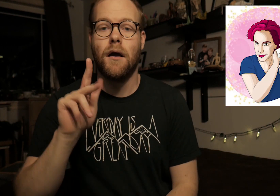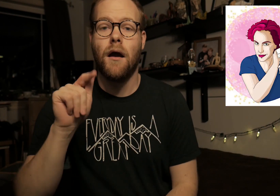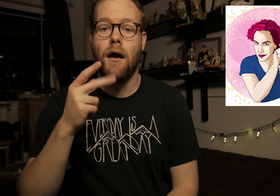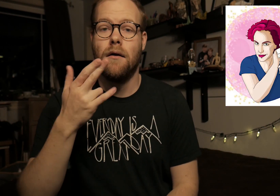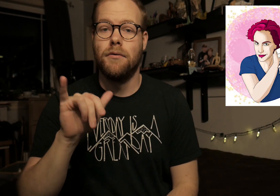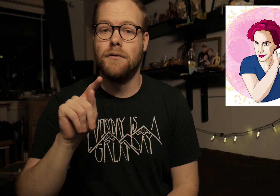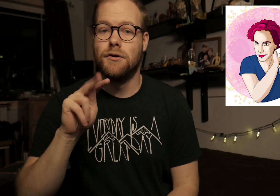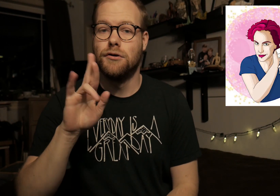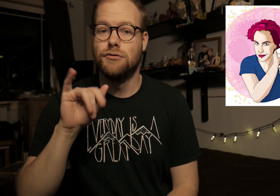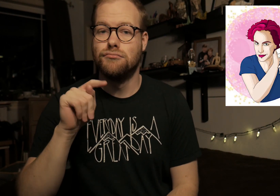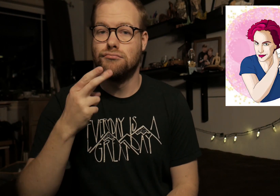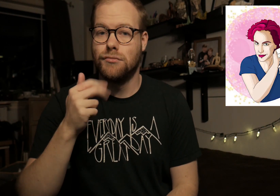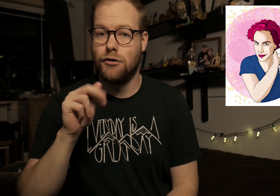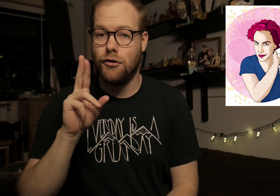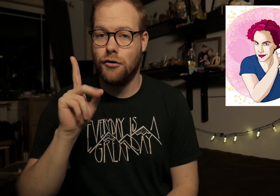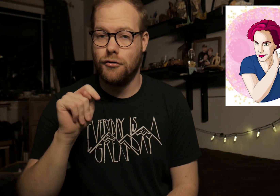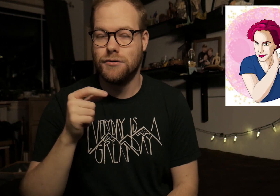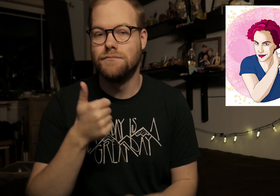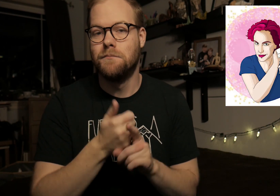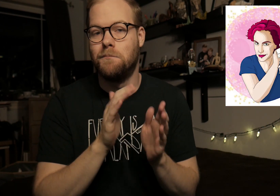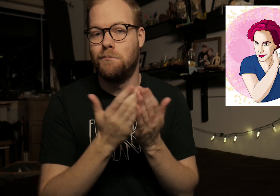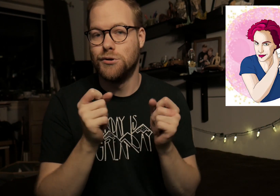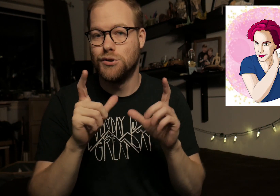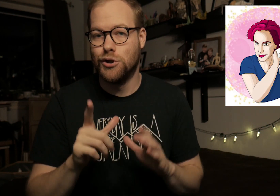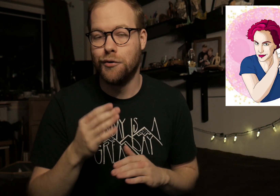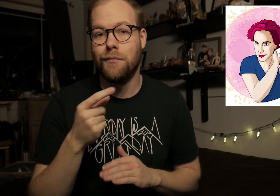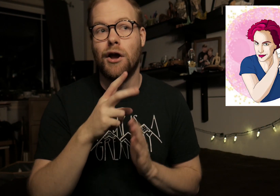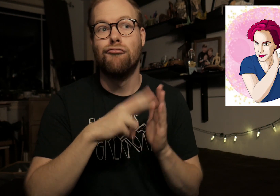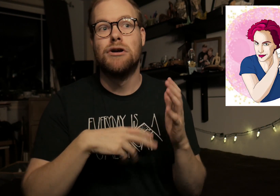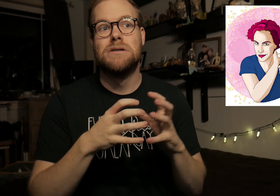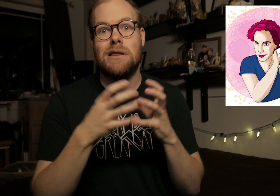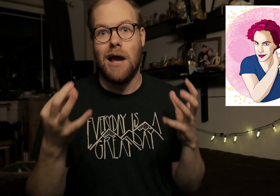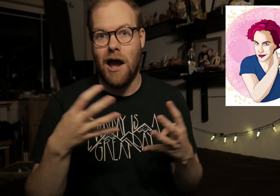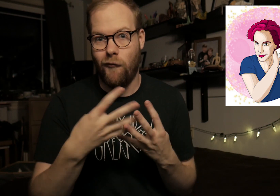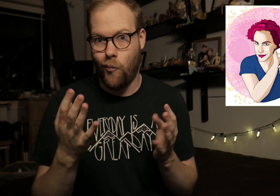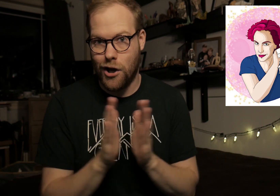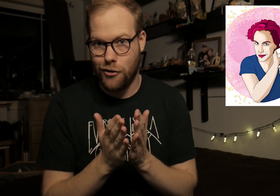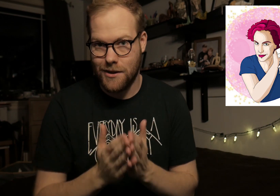Kathy Trithardt. She's a BookTuber, and she reads a lot of queer lit.